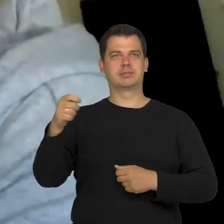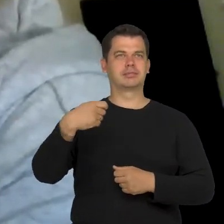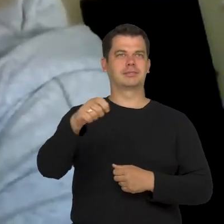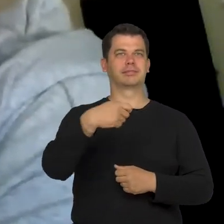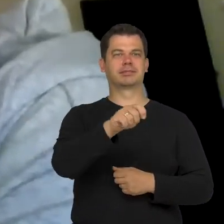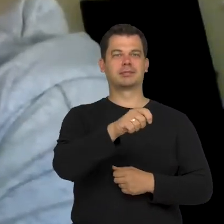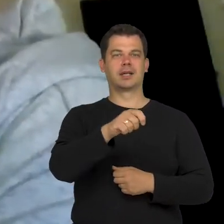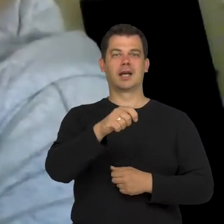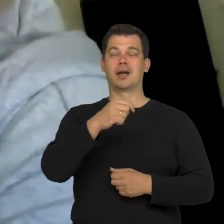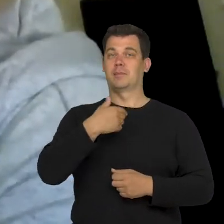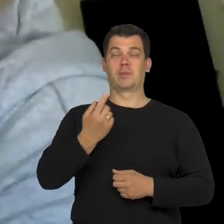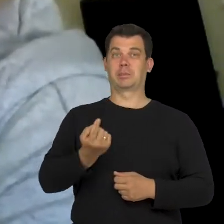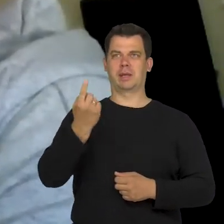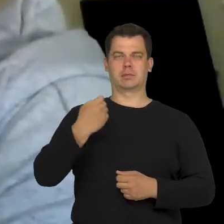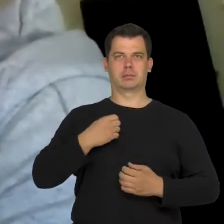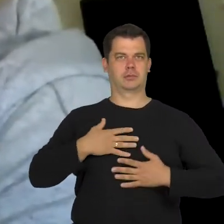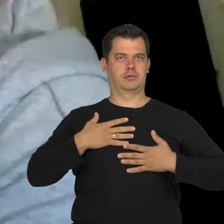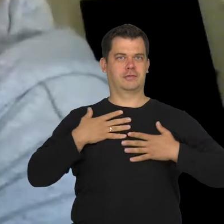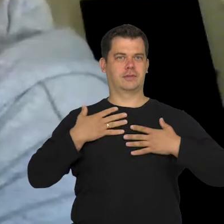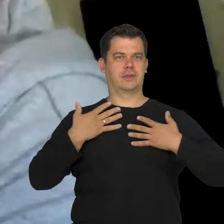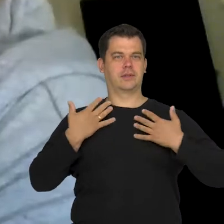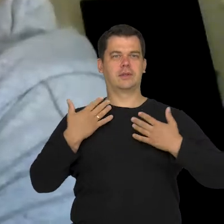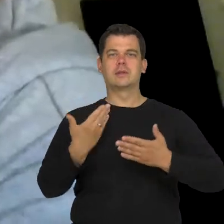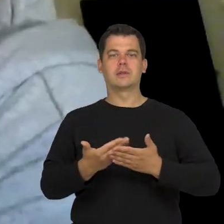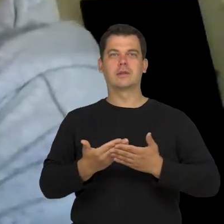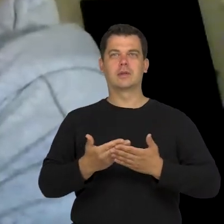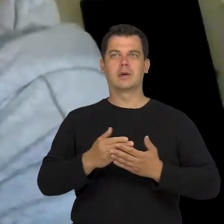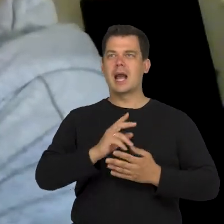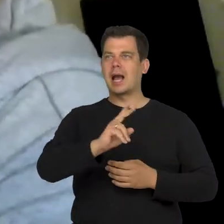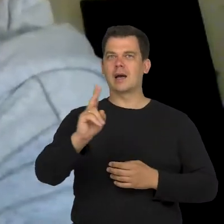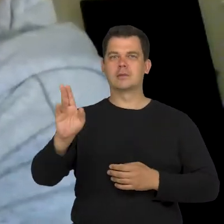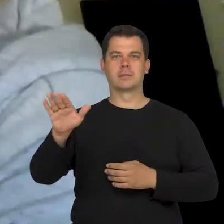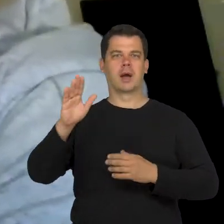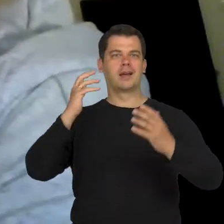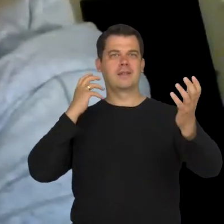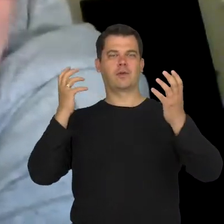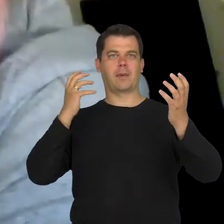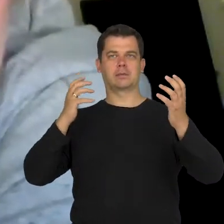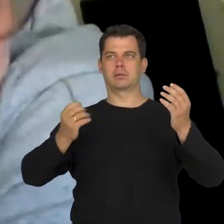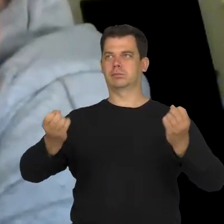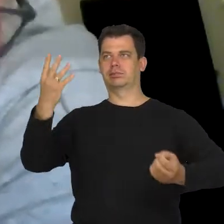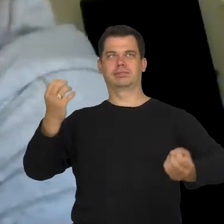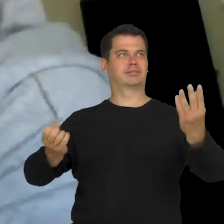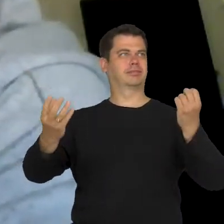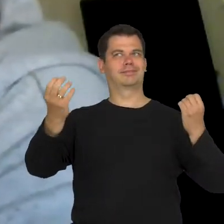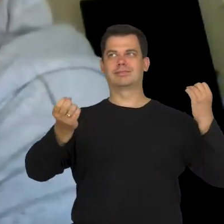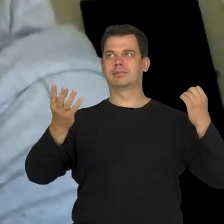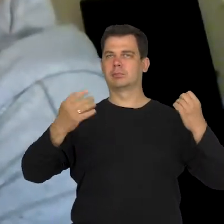I was surprised that information was widely available there. In the world which was so different then.